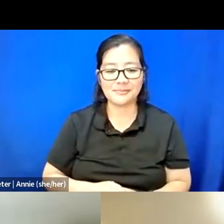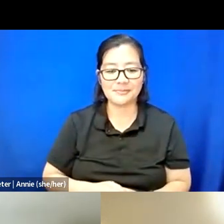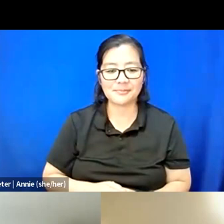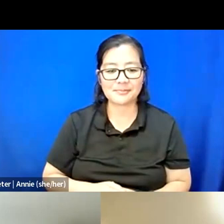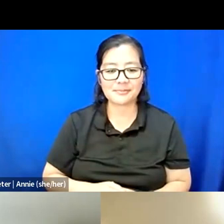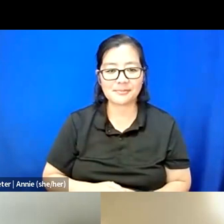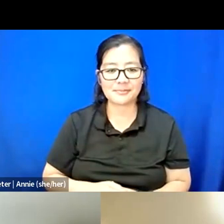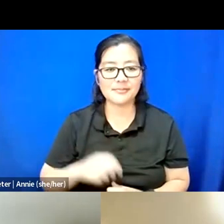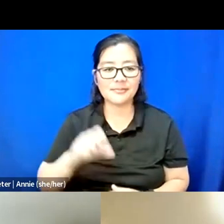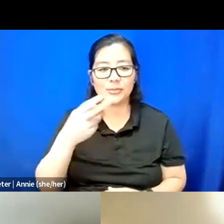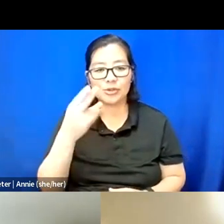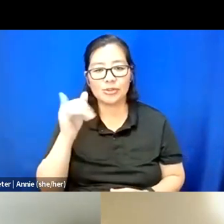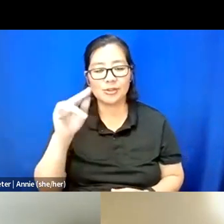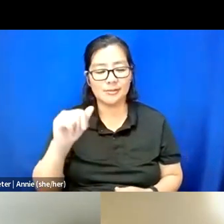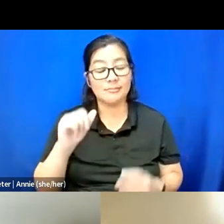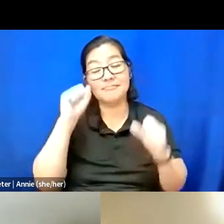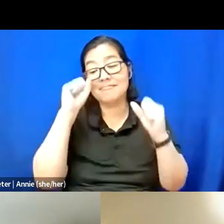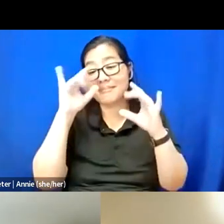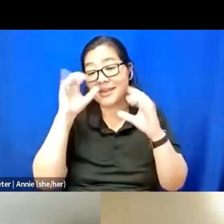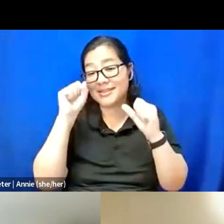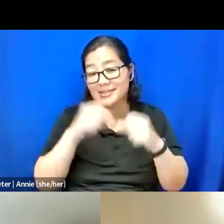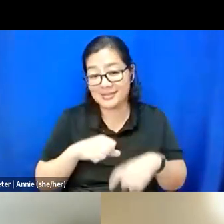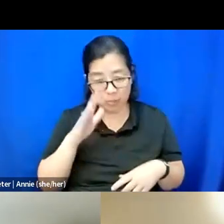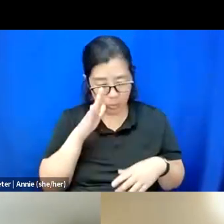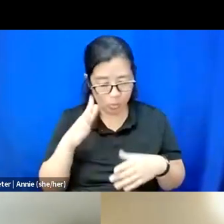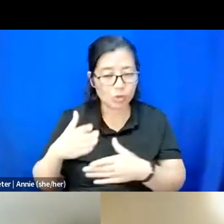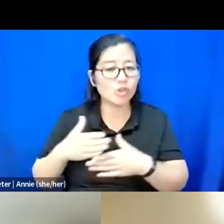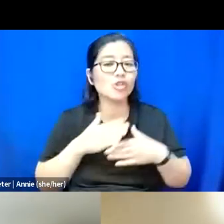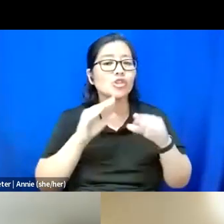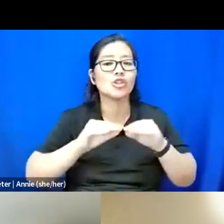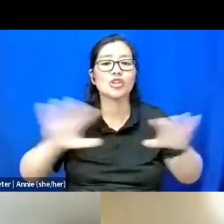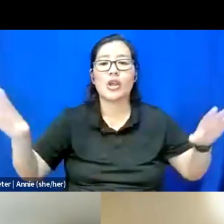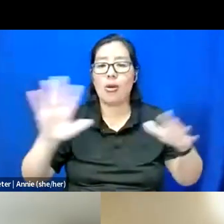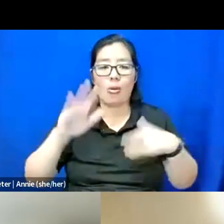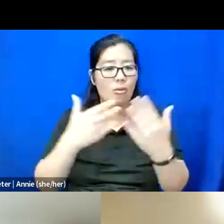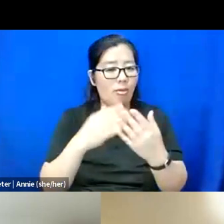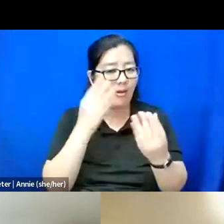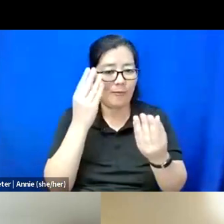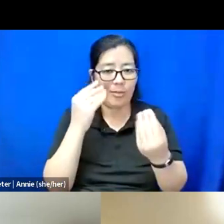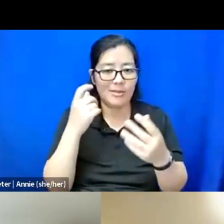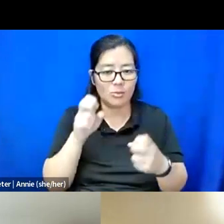Amazing. So we will share out all of this information that was posted in the chat